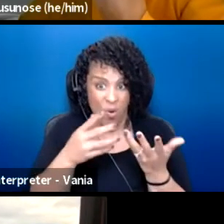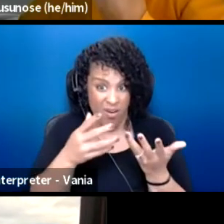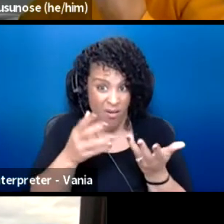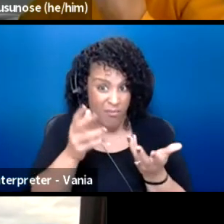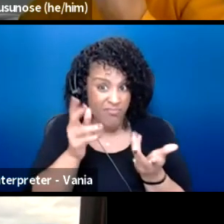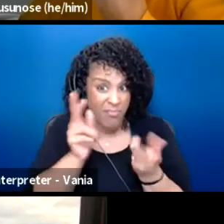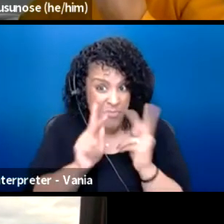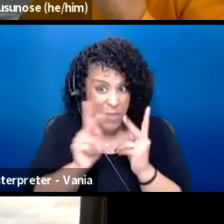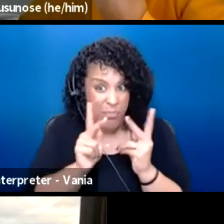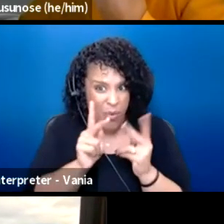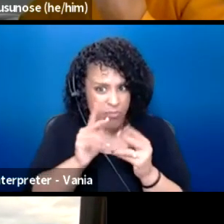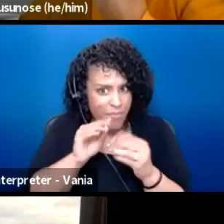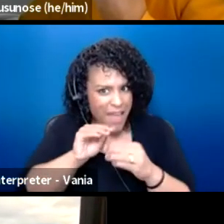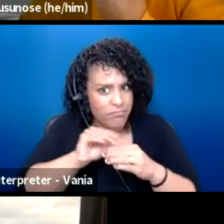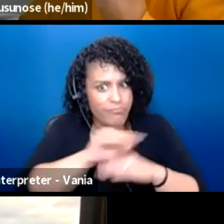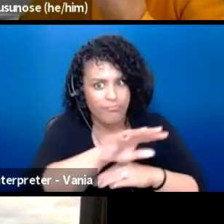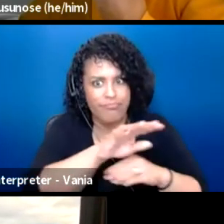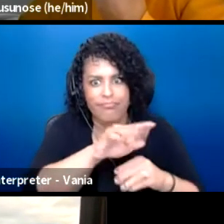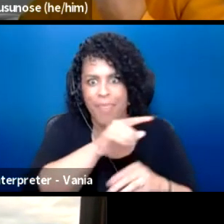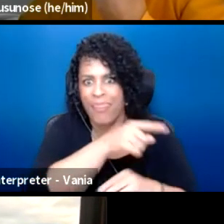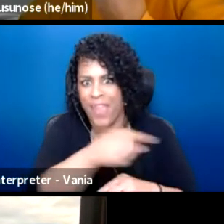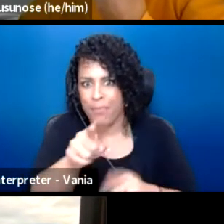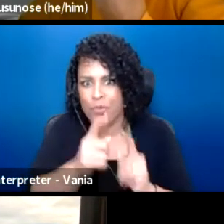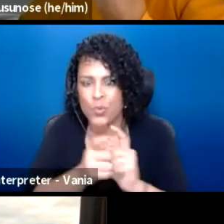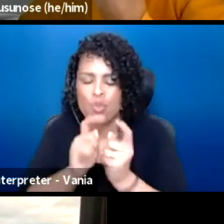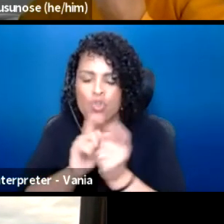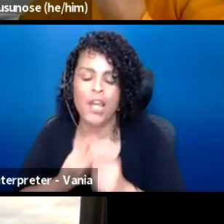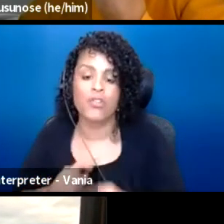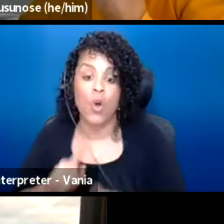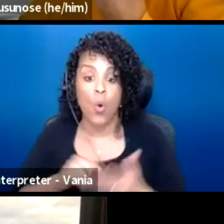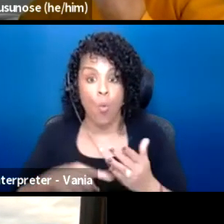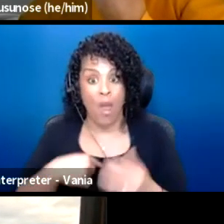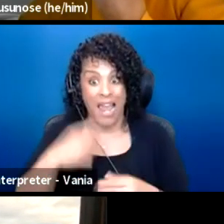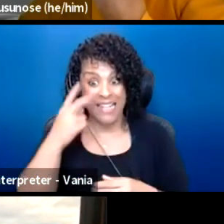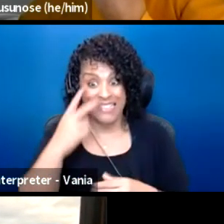And so what I have always seen as the value of theater